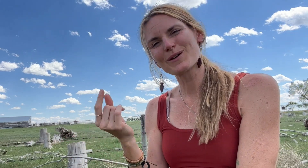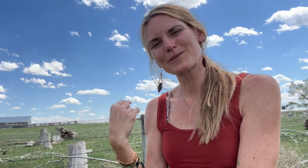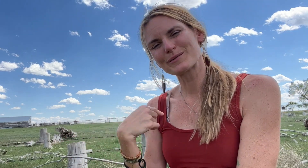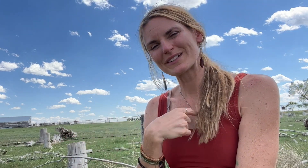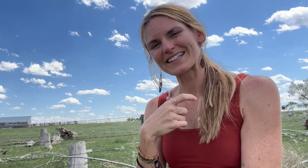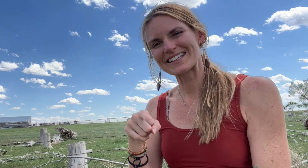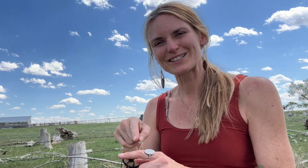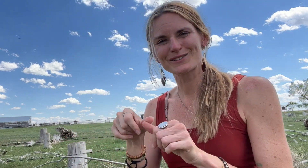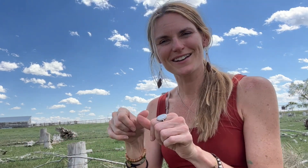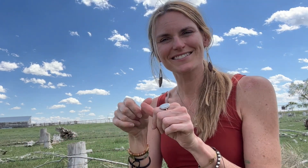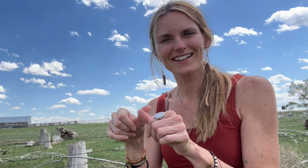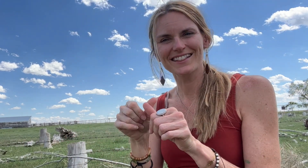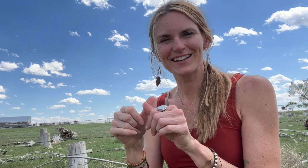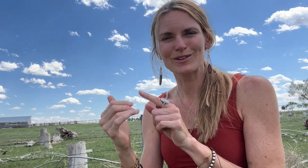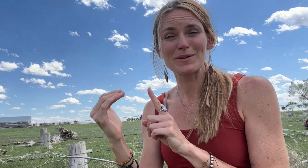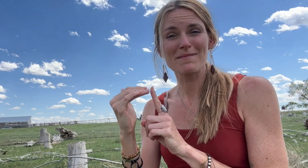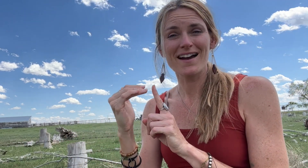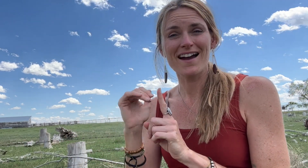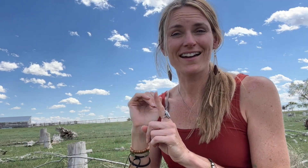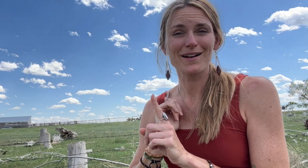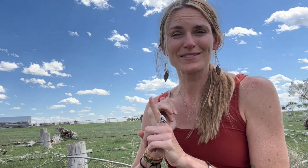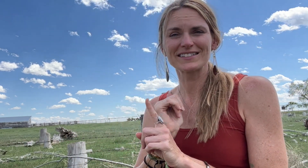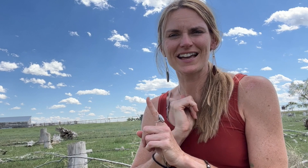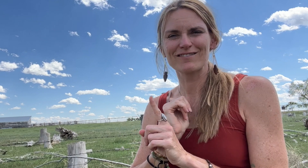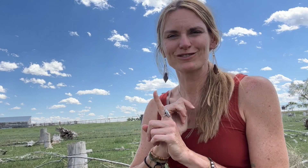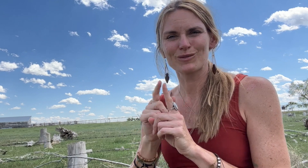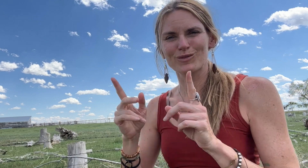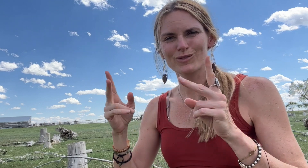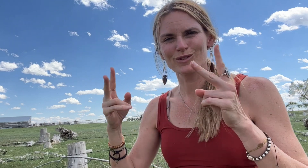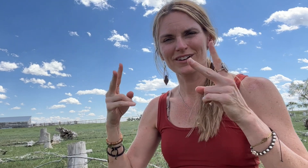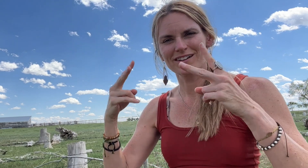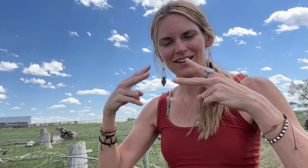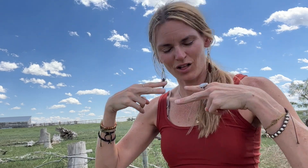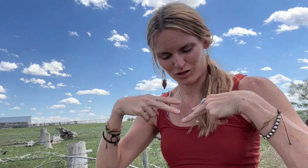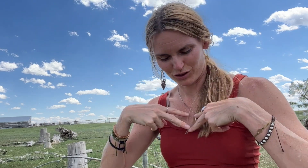We continuously need to remind ourselves to maintain